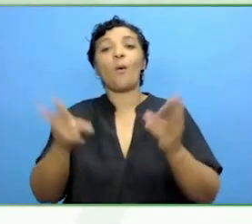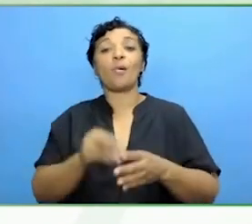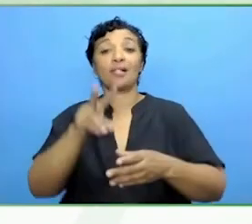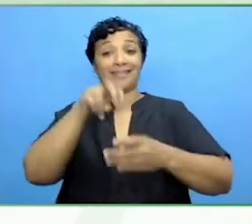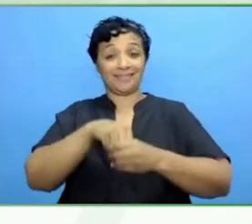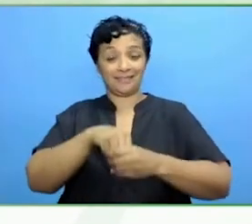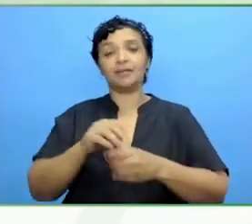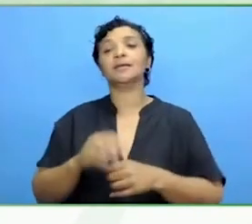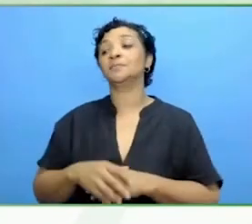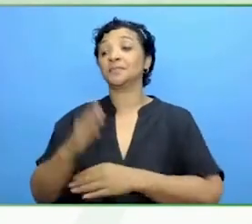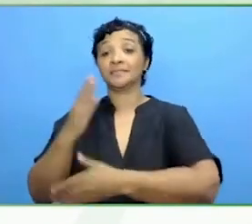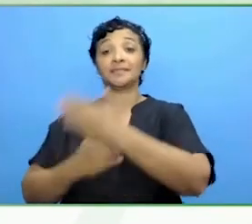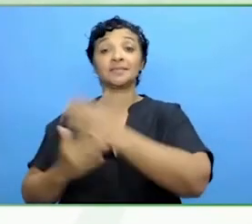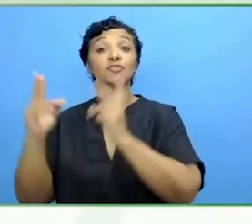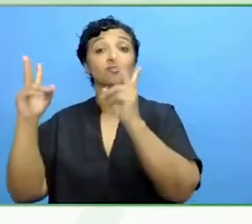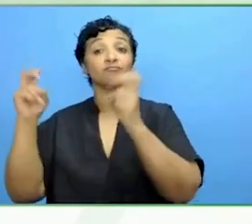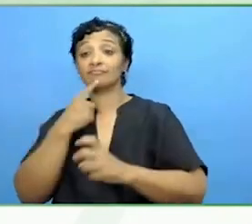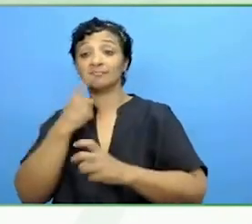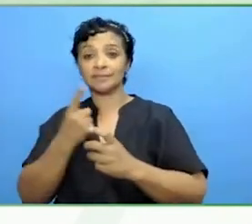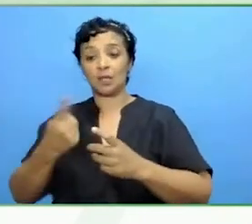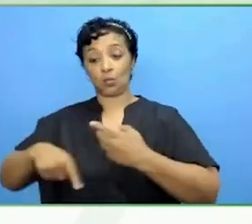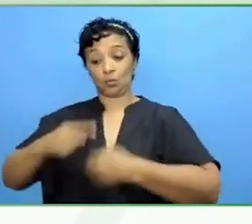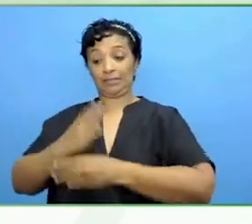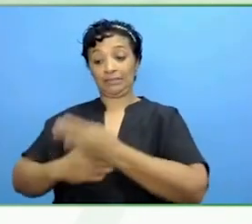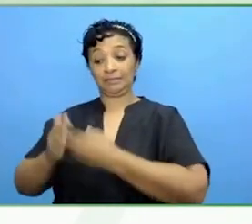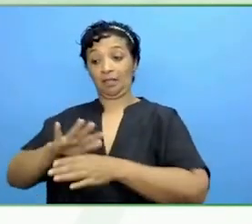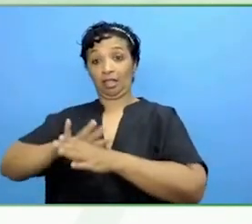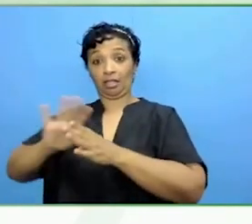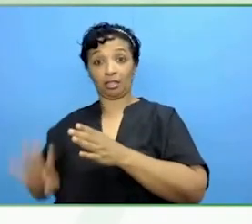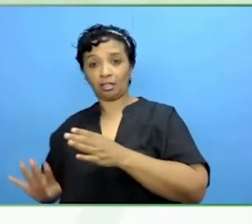Which is transforming over time to nothing without us.